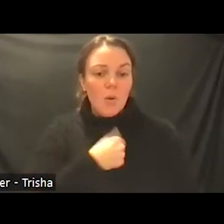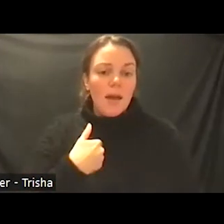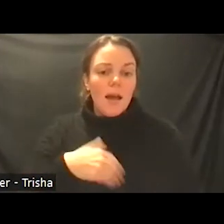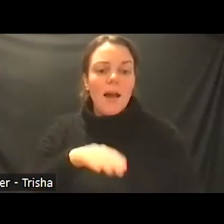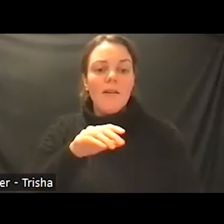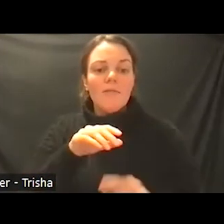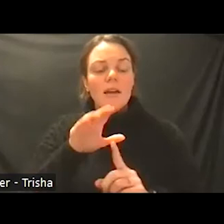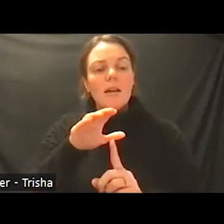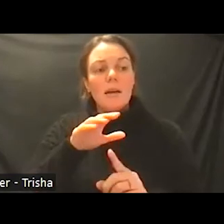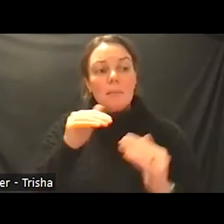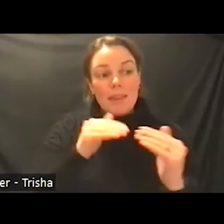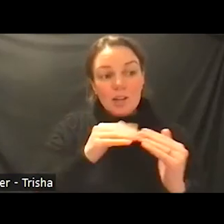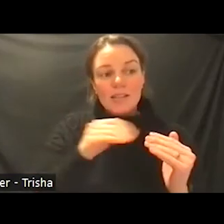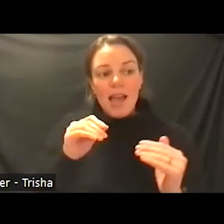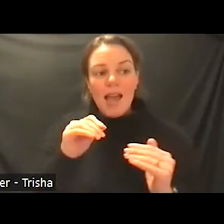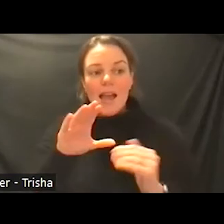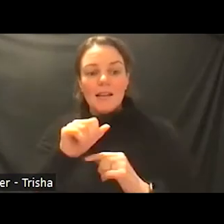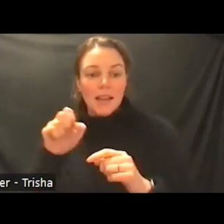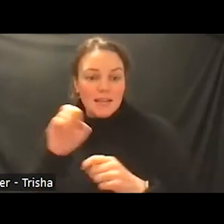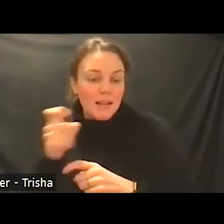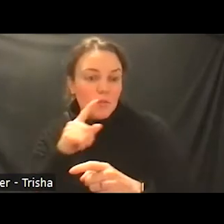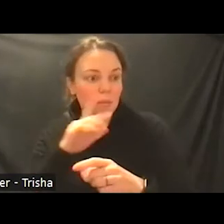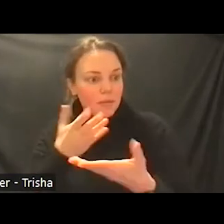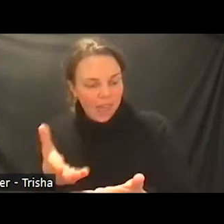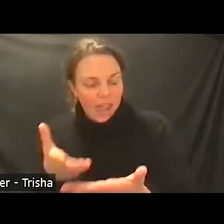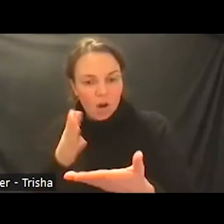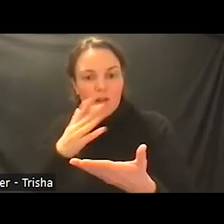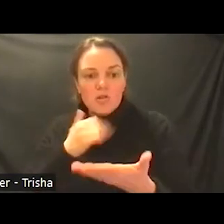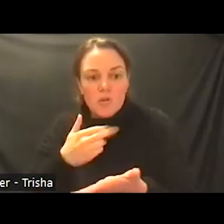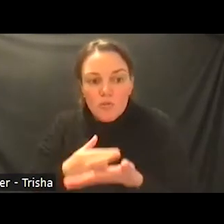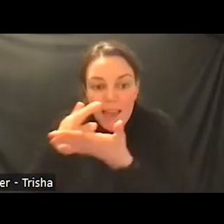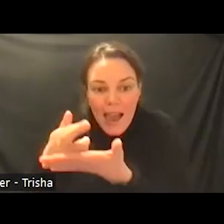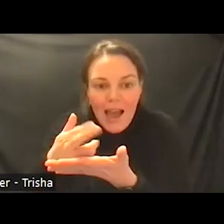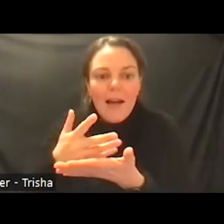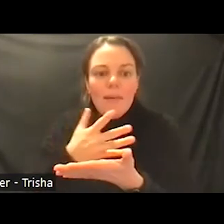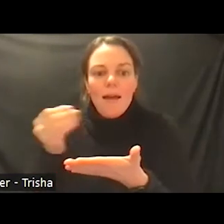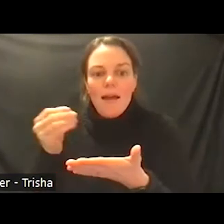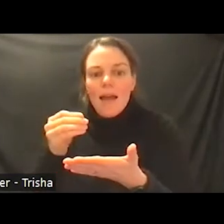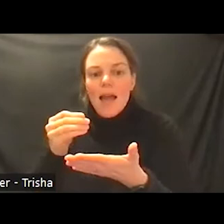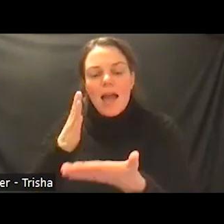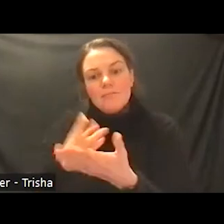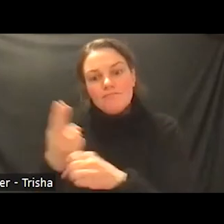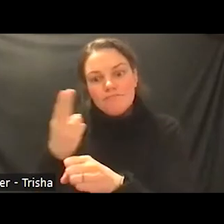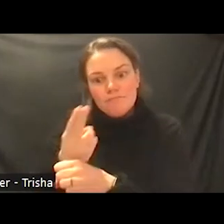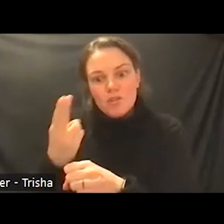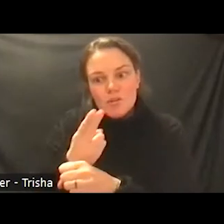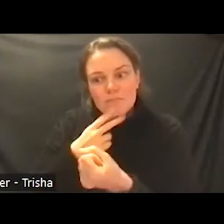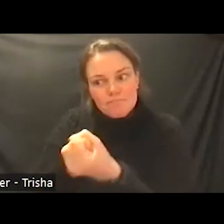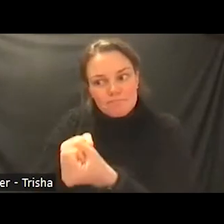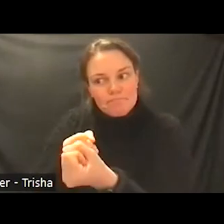on the unit to engage patients in rehabilitation and abstinence the medical treatment of substance